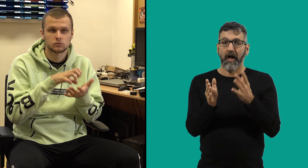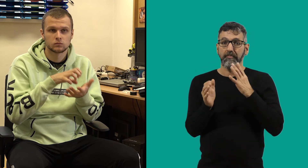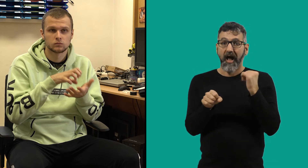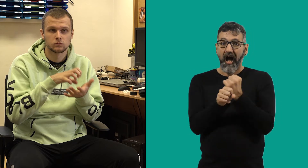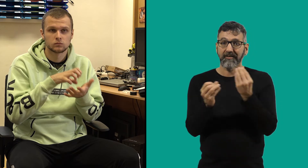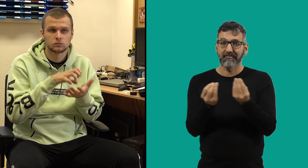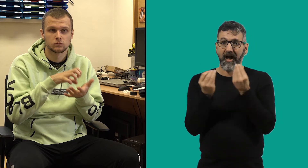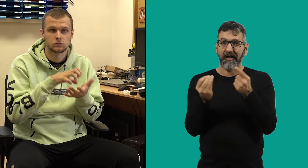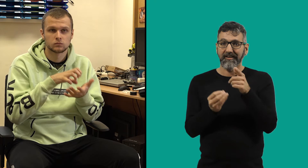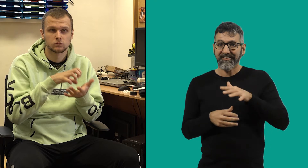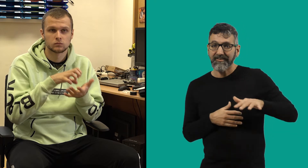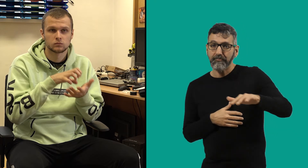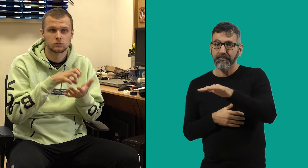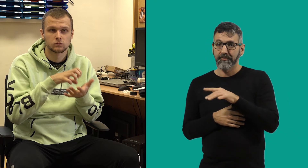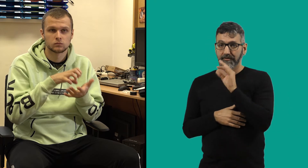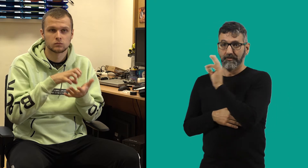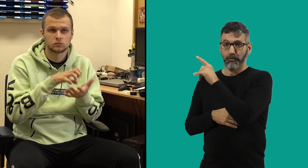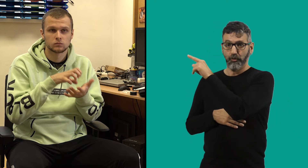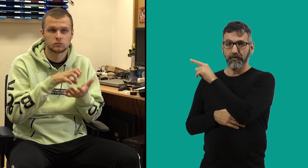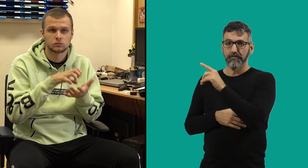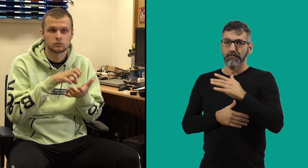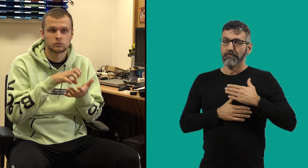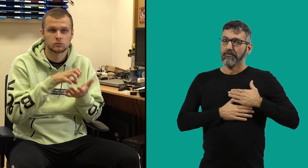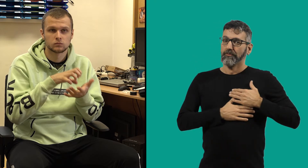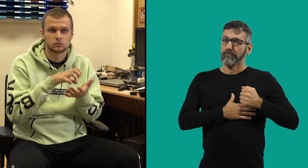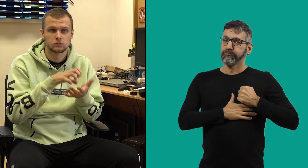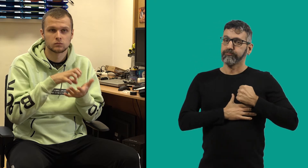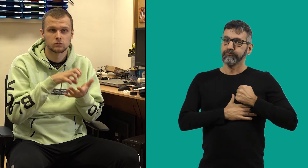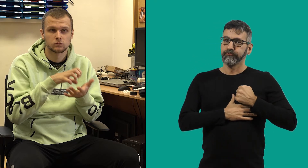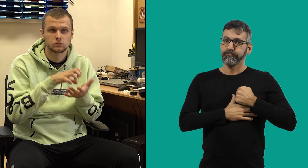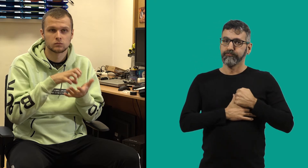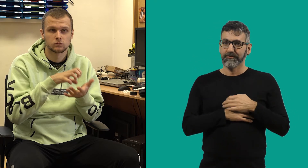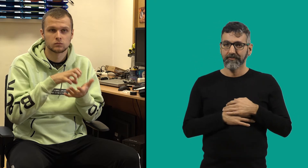but hardware is the work he’s made for.